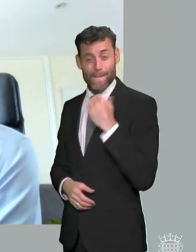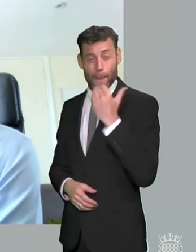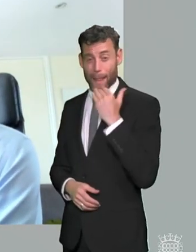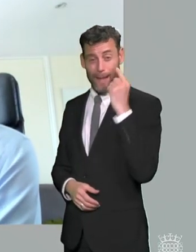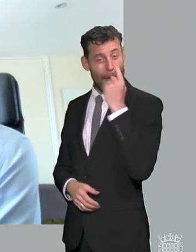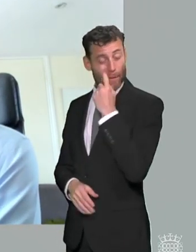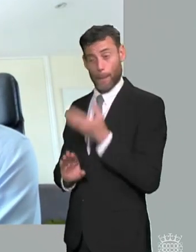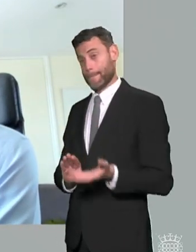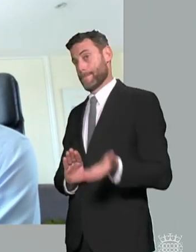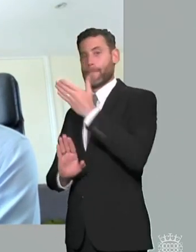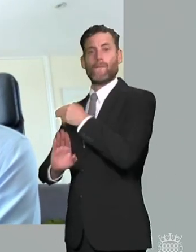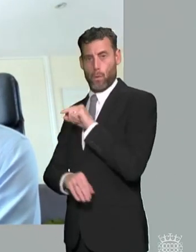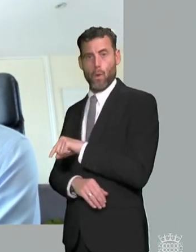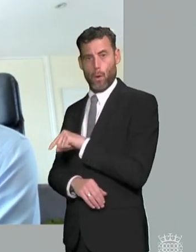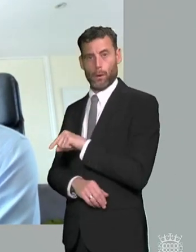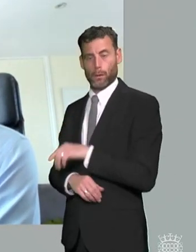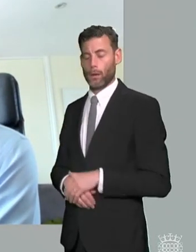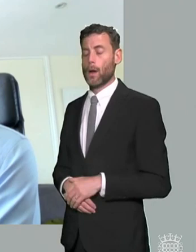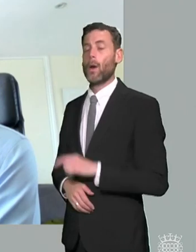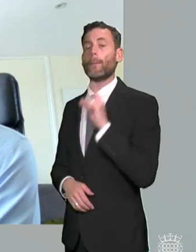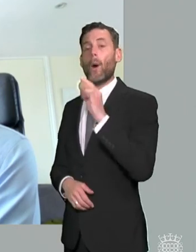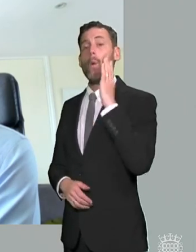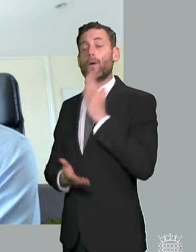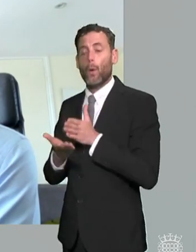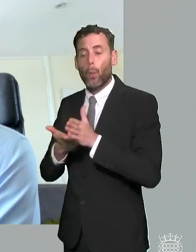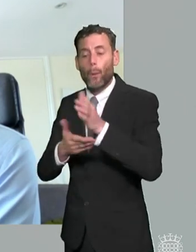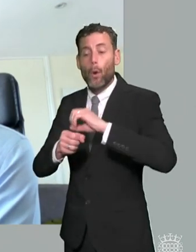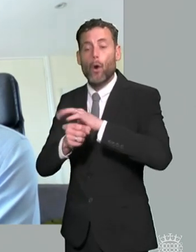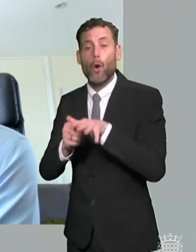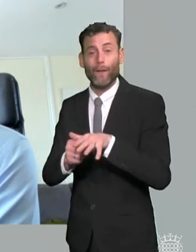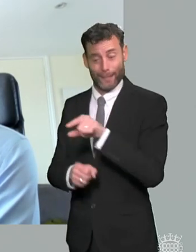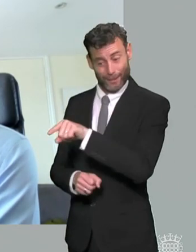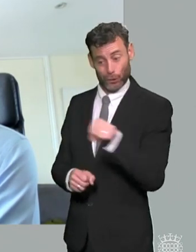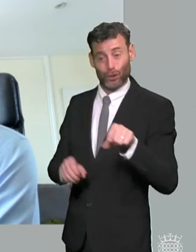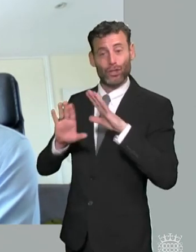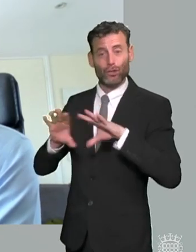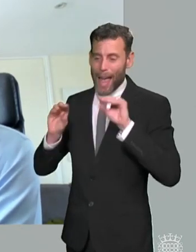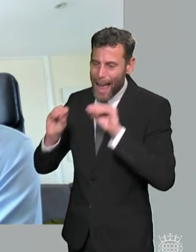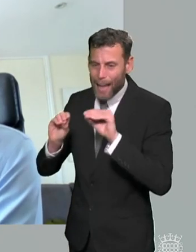children who have gone backwards in their learning and have ended up with significantly